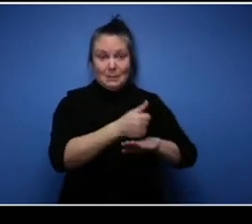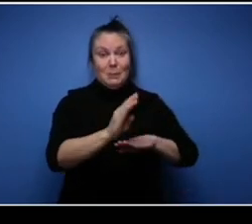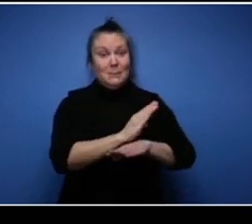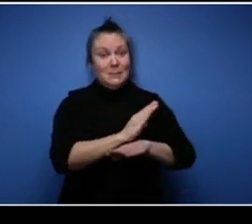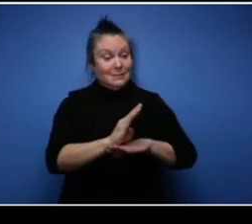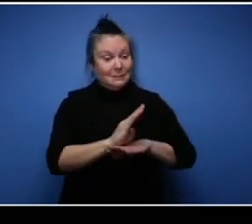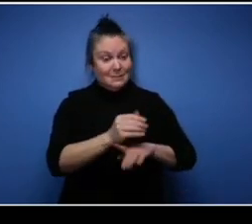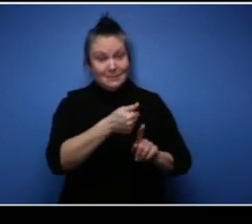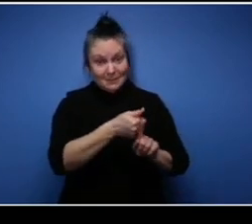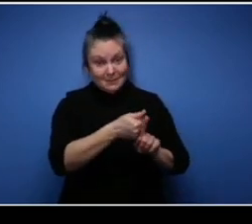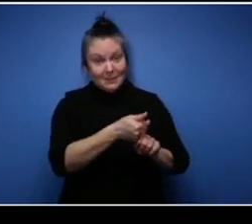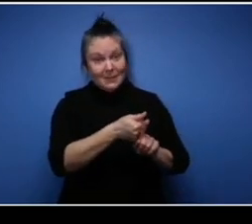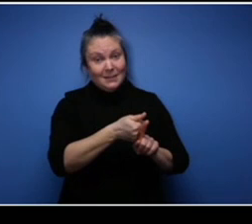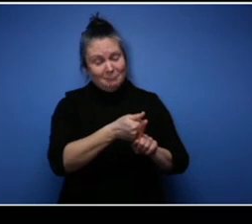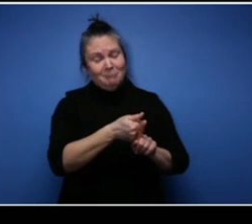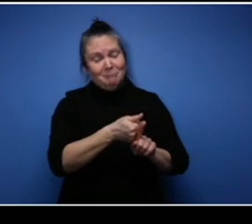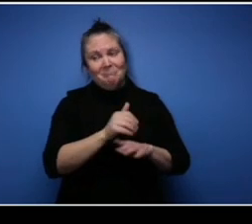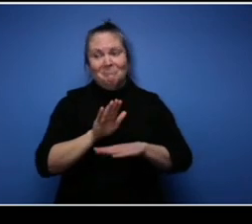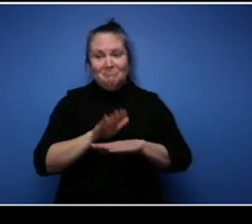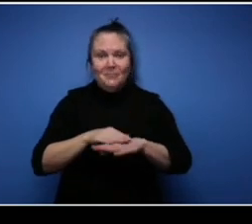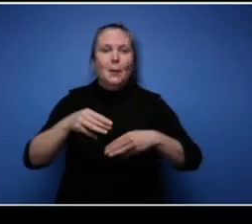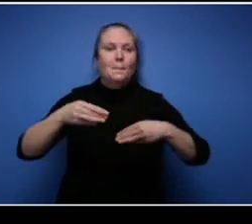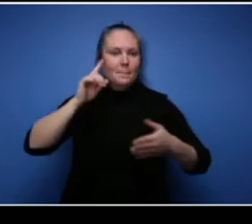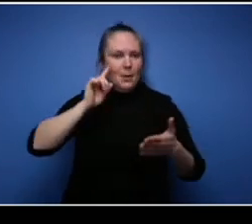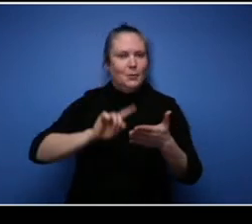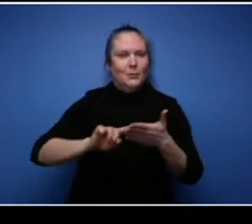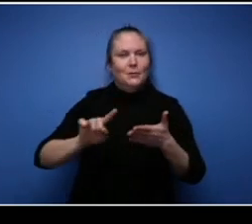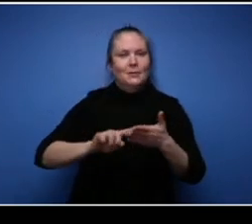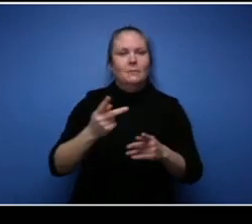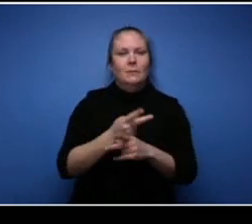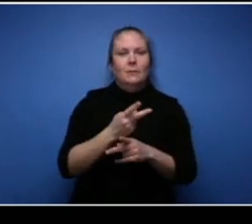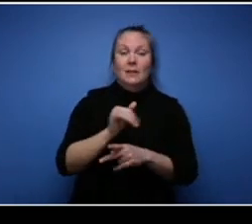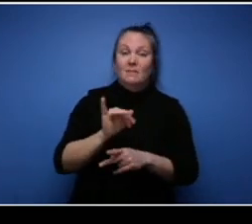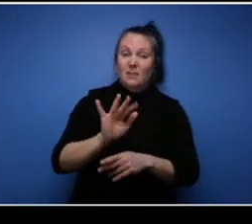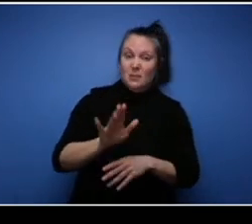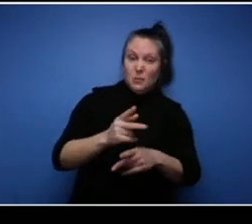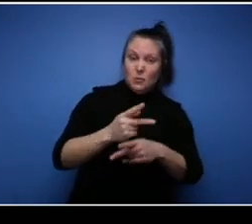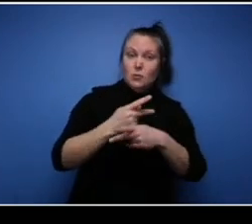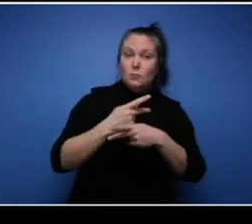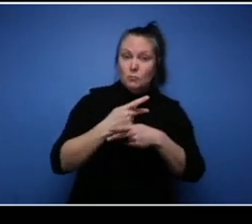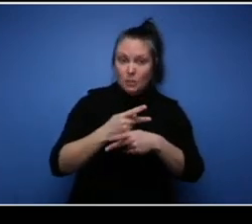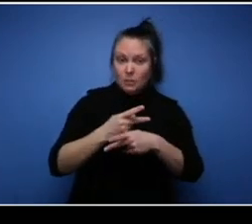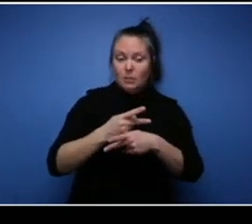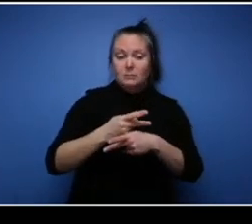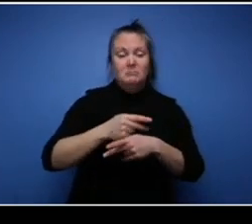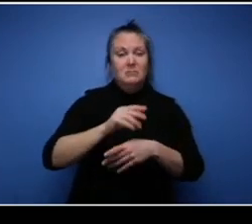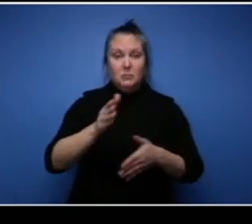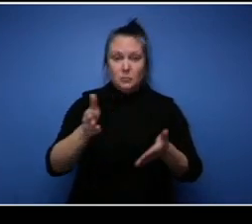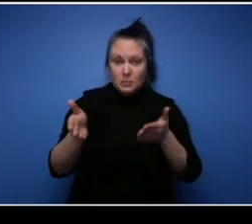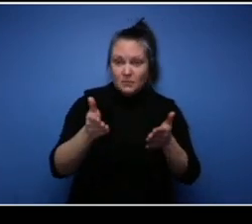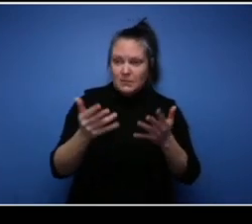you to do a market research to see if your products services are needed in the area.